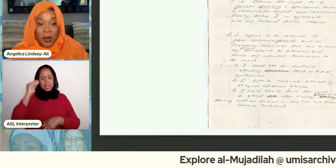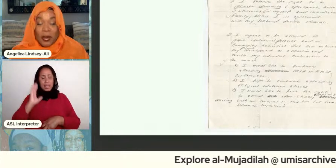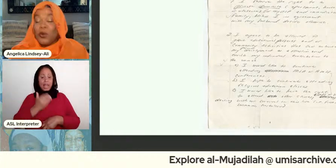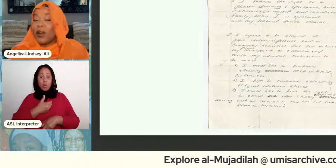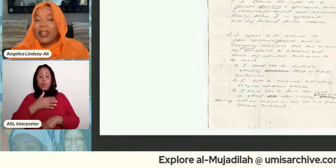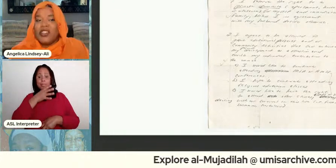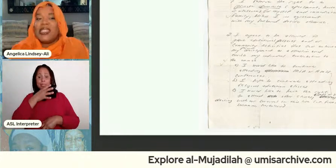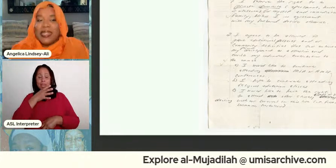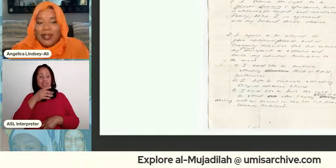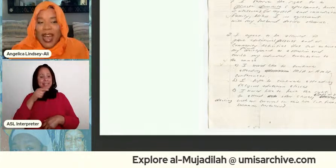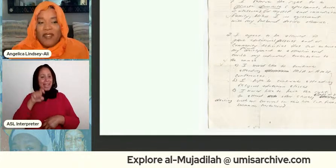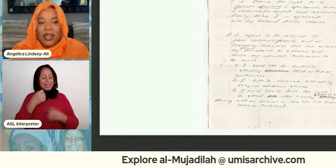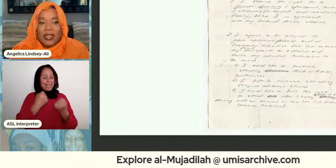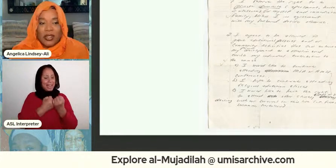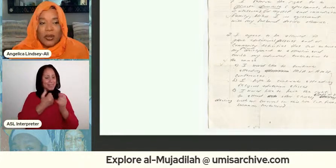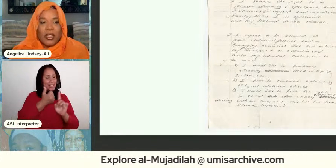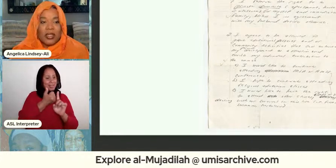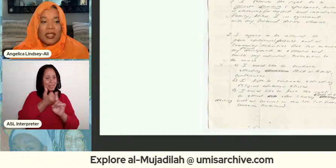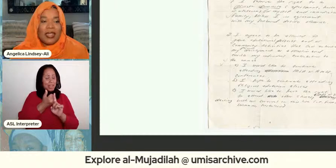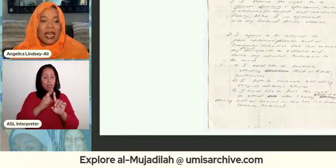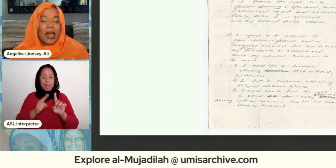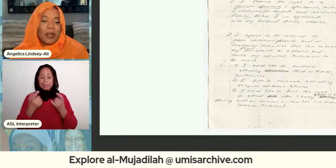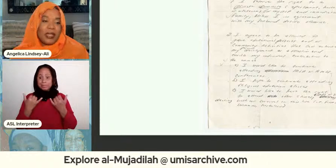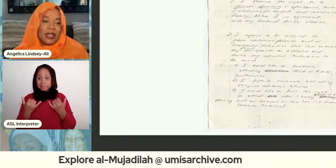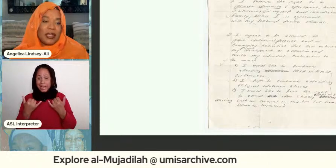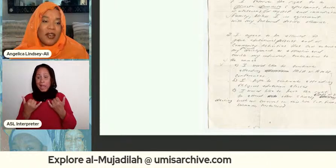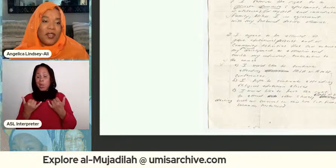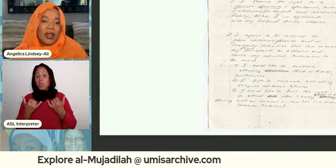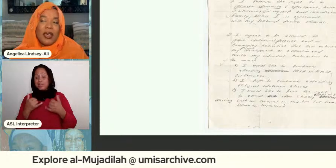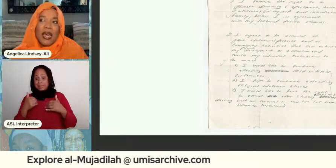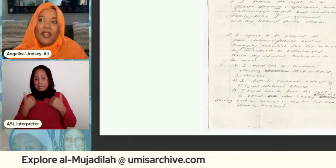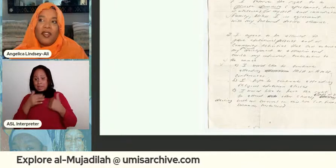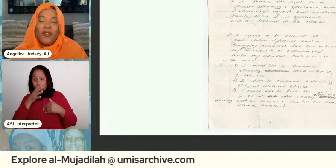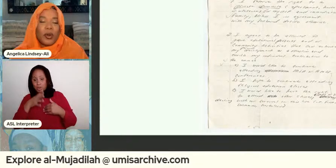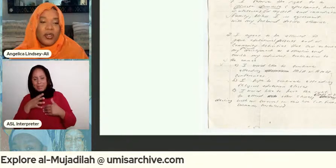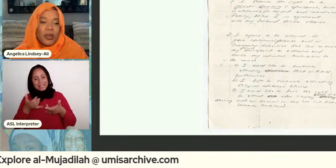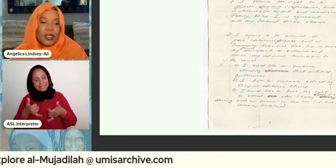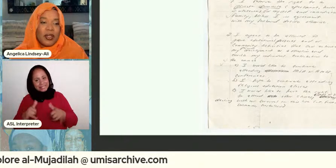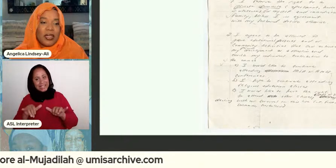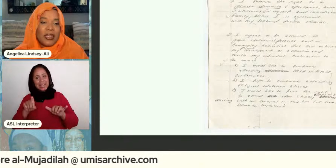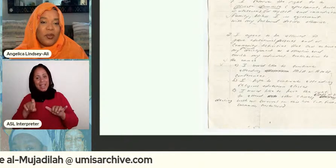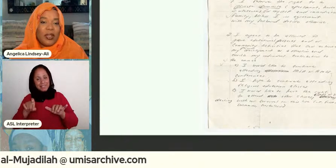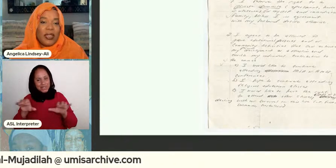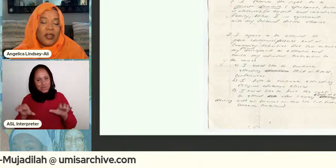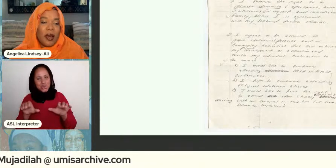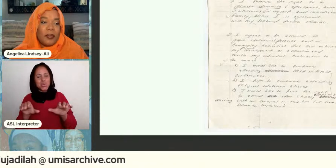old women who are still having to do it just the timelessness of the the forced resilience really